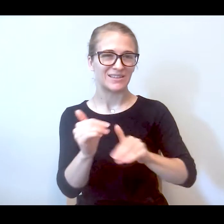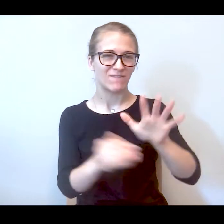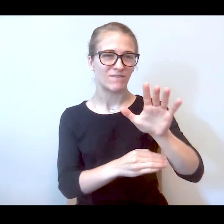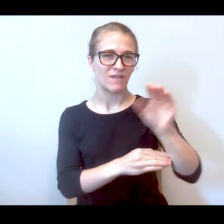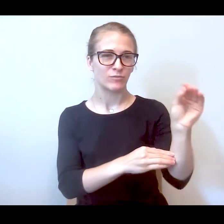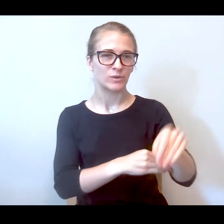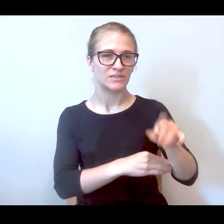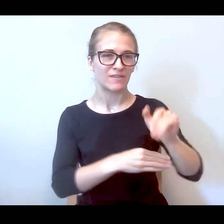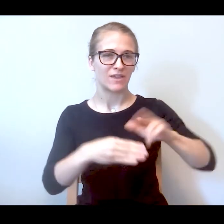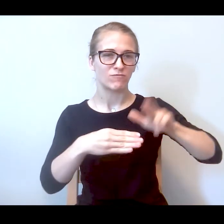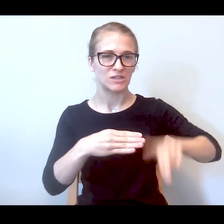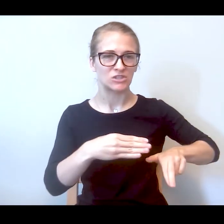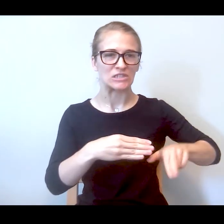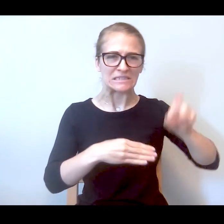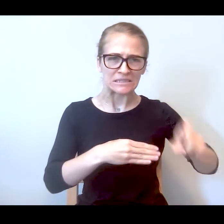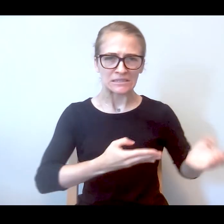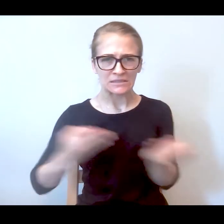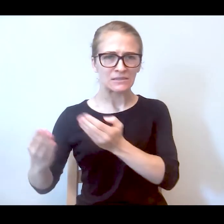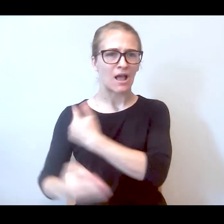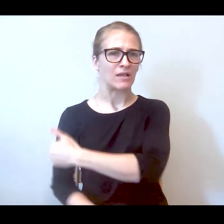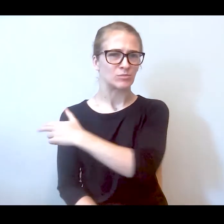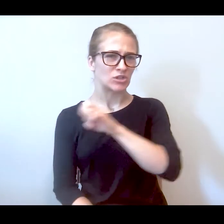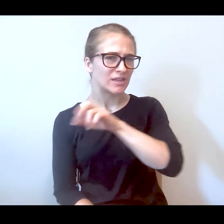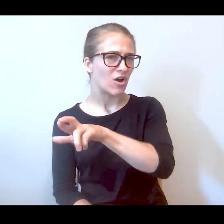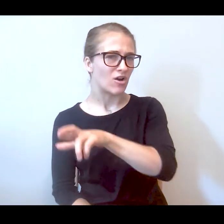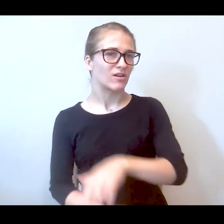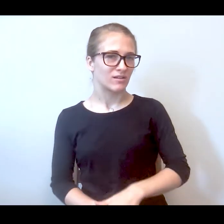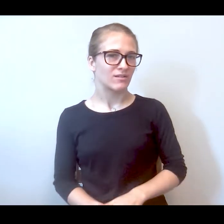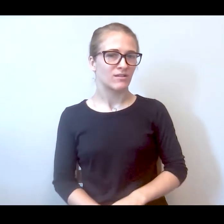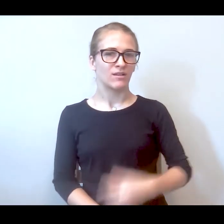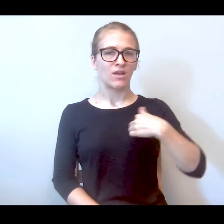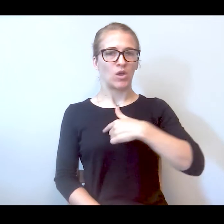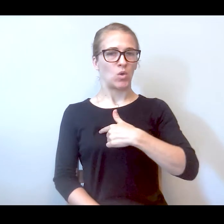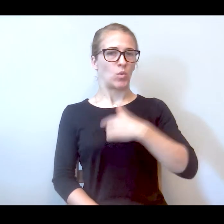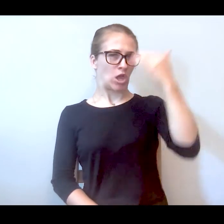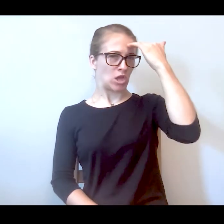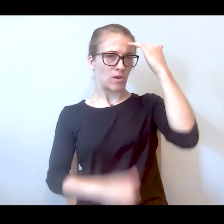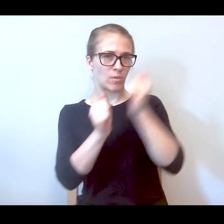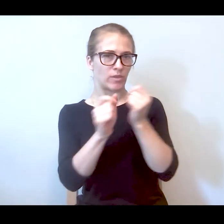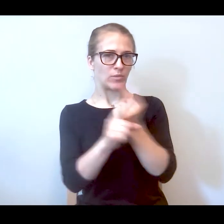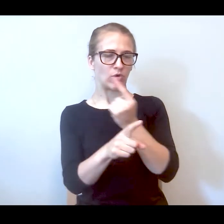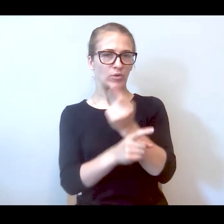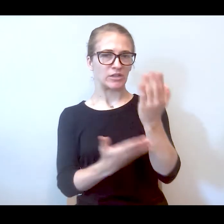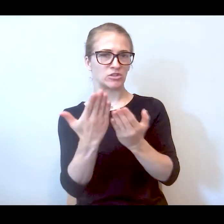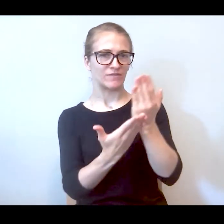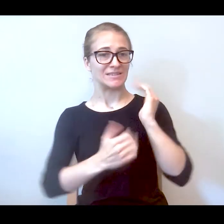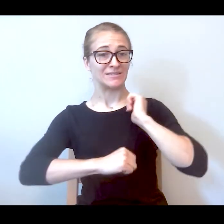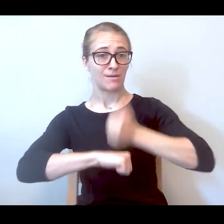a trip to the emergency room. So we kind of know that with the appropriate service in place crisis